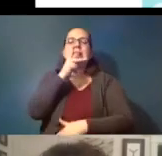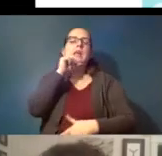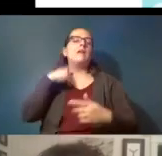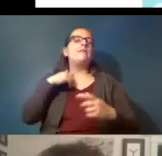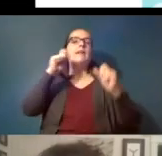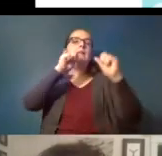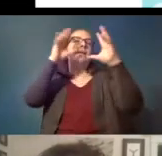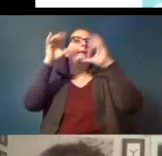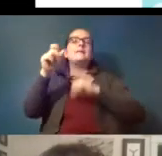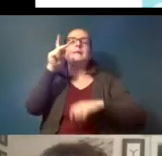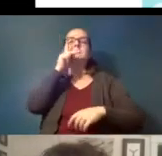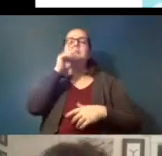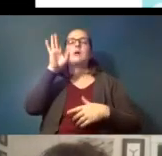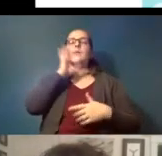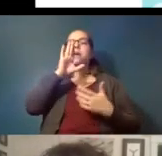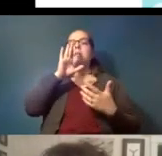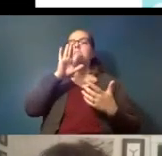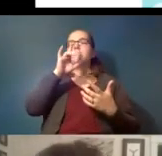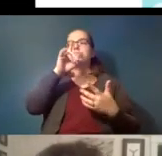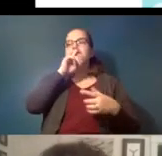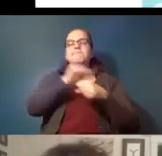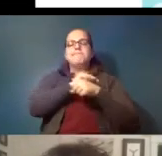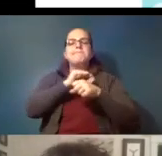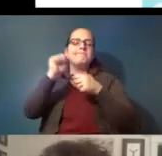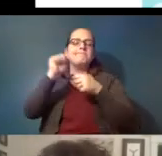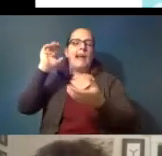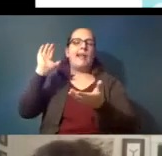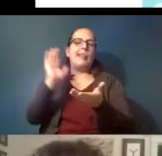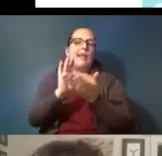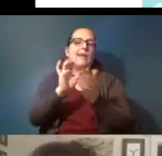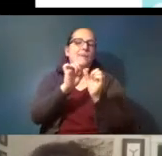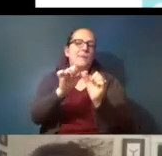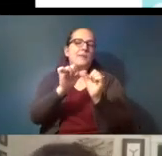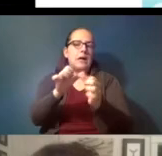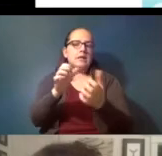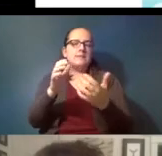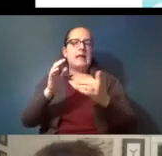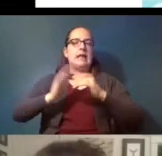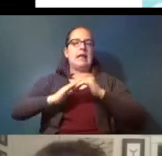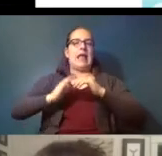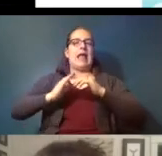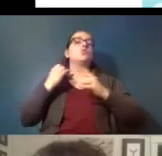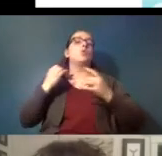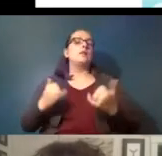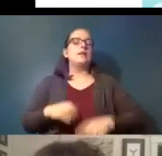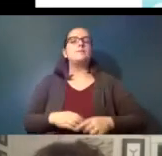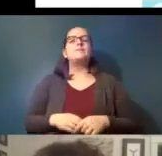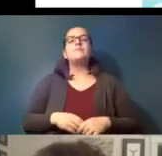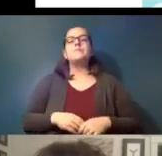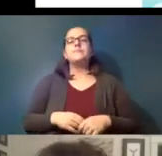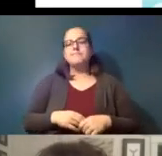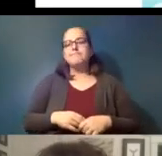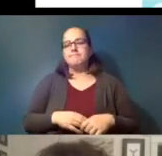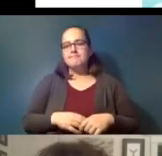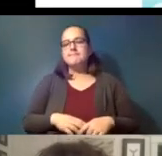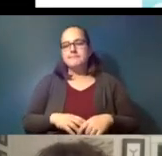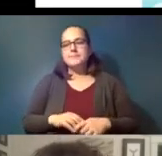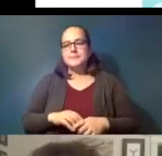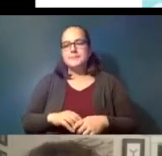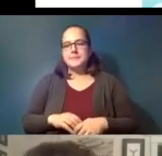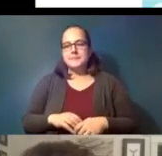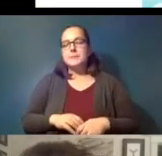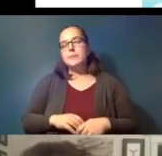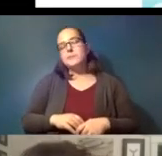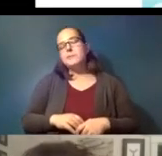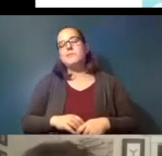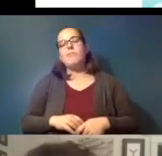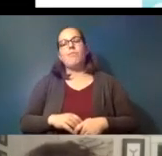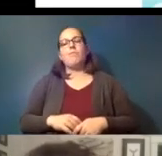you know appreciably less you know persistent at least at this point yeah yeah all right final